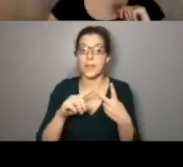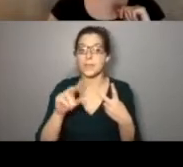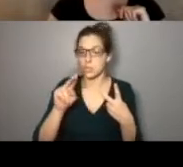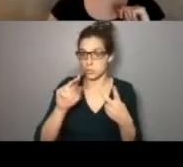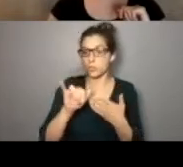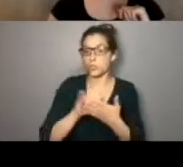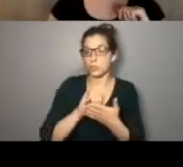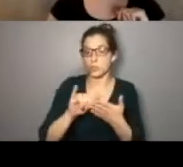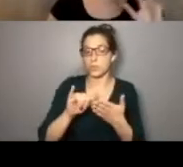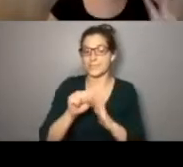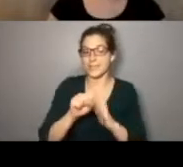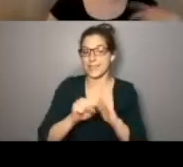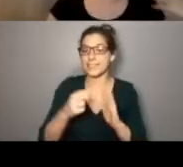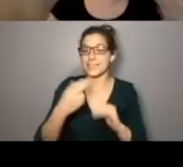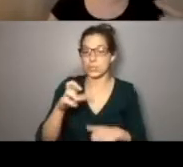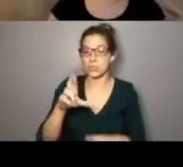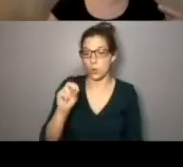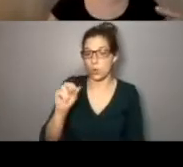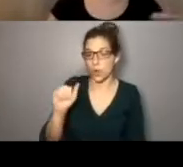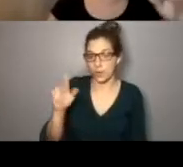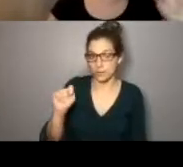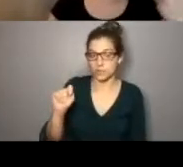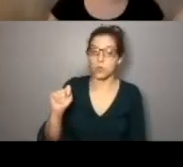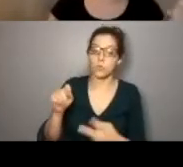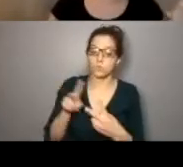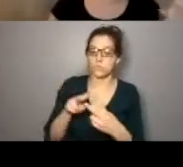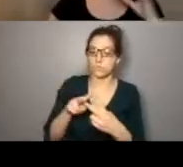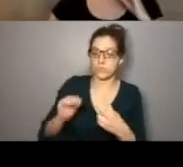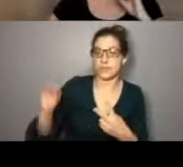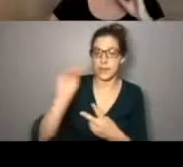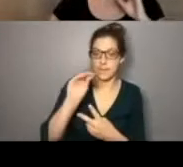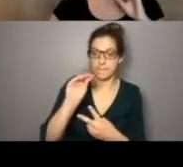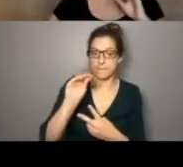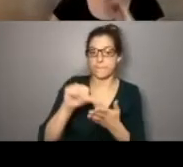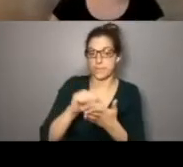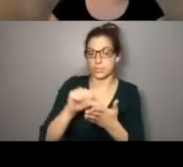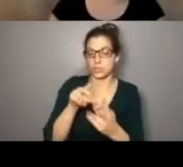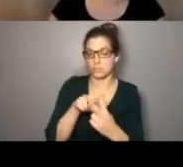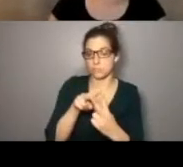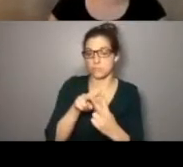C Program and the New York State Hero Act. Those are pulled up to the top in many of these pages that we'll